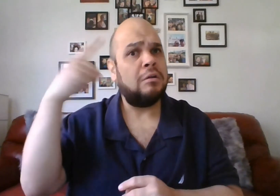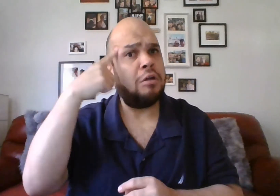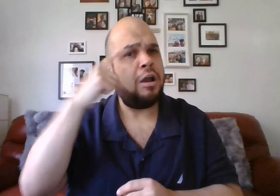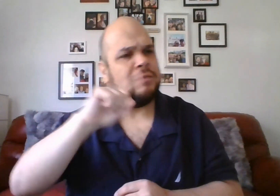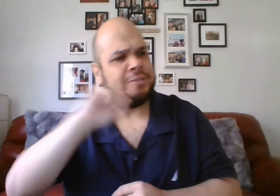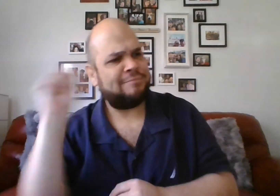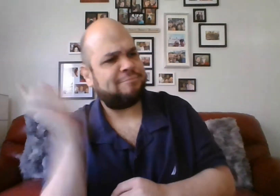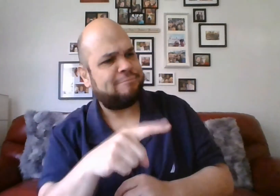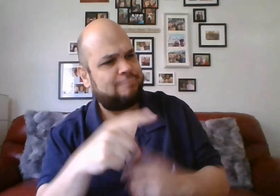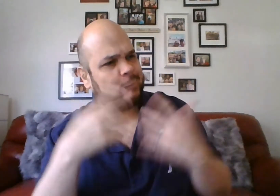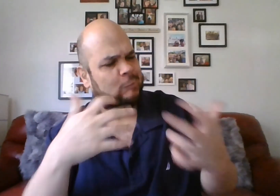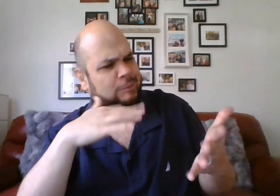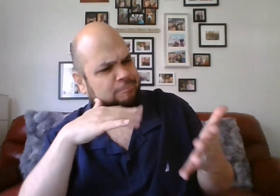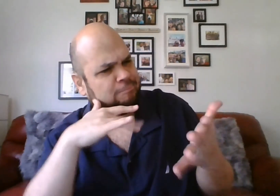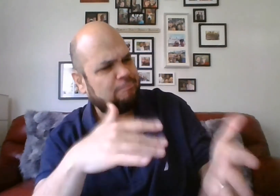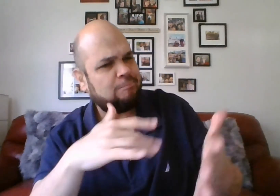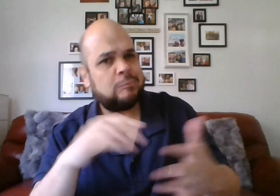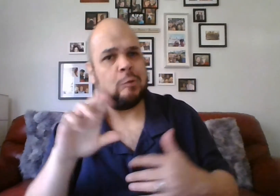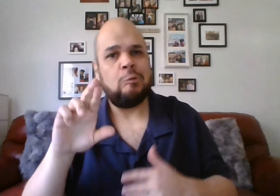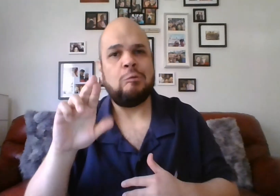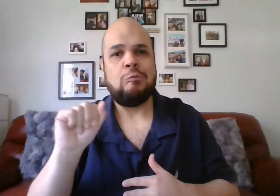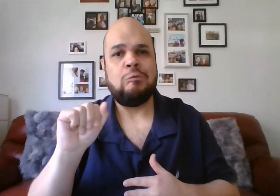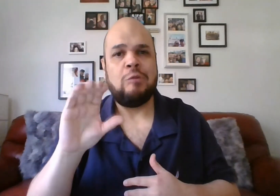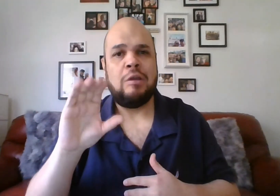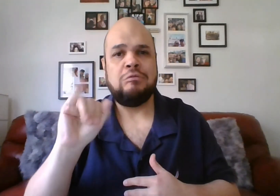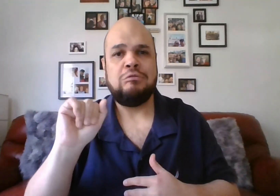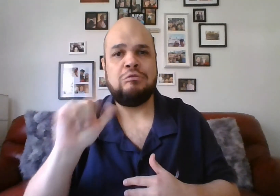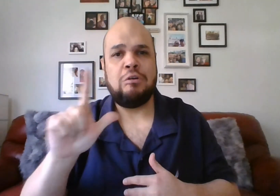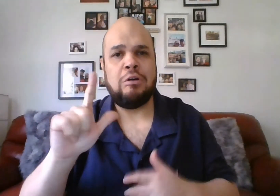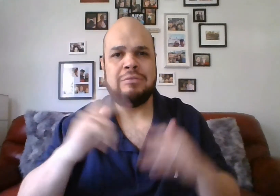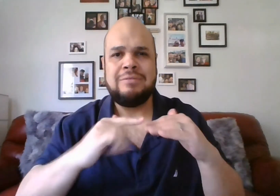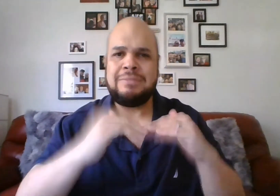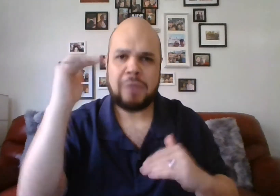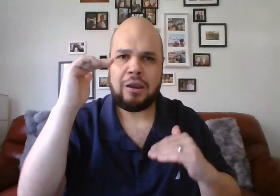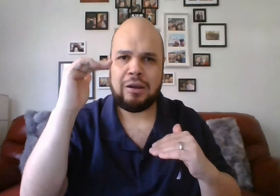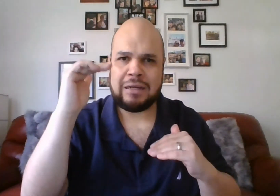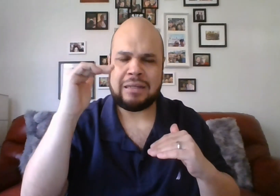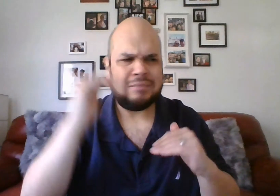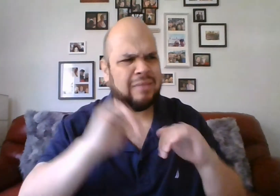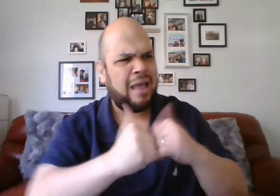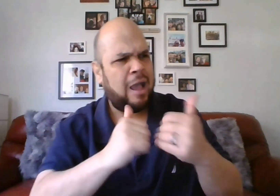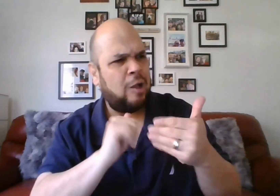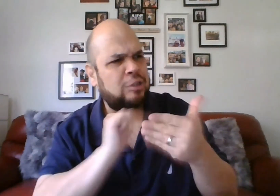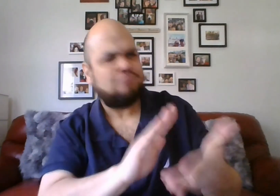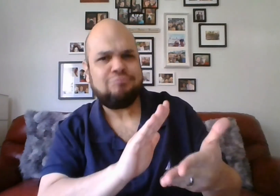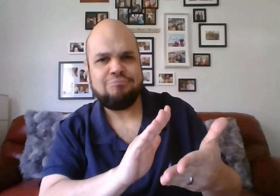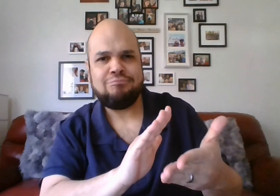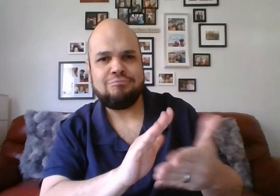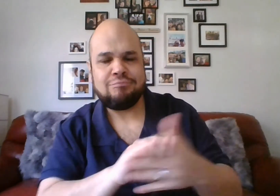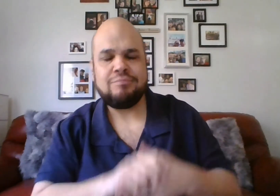Governor Hogan also directed the health department to provide racial and ethnic breakdowns on COVID-19 cases.